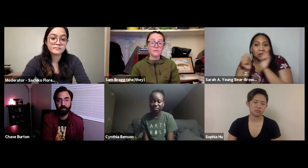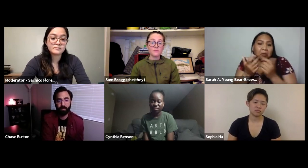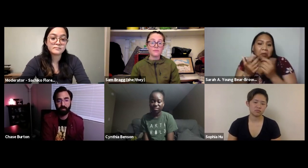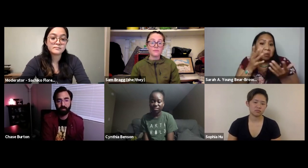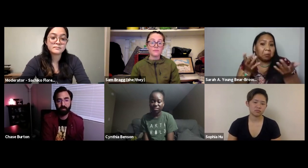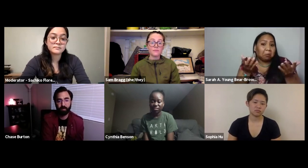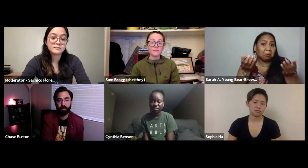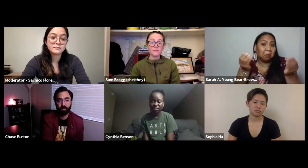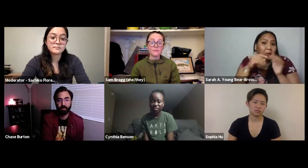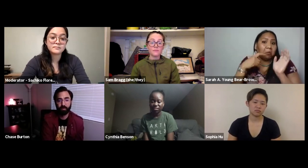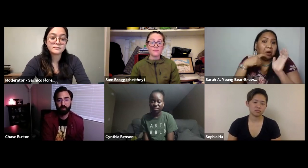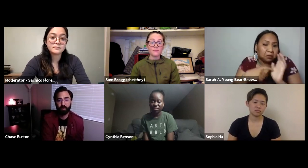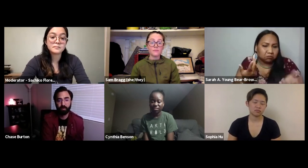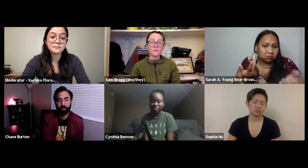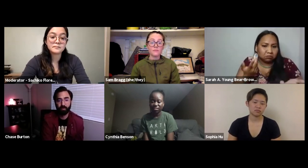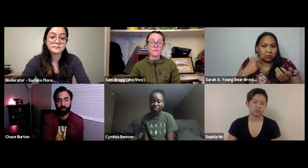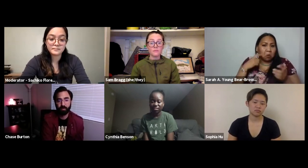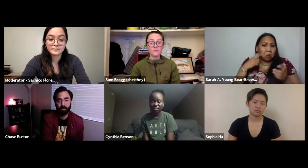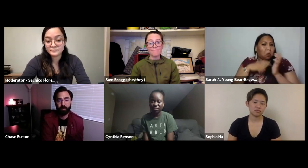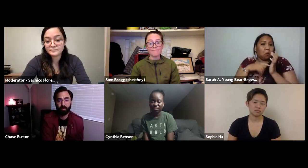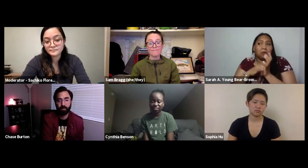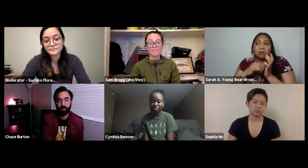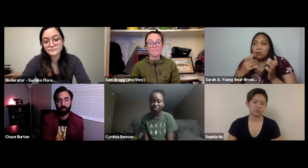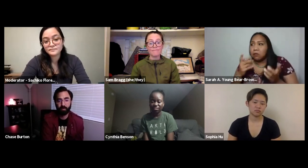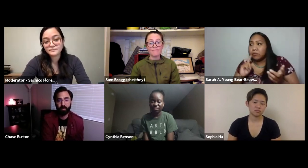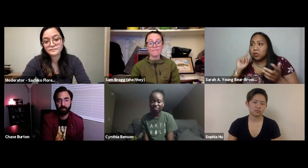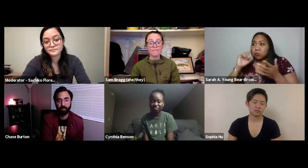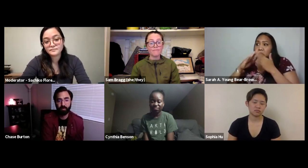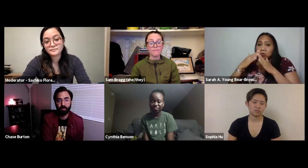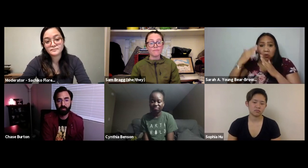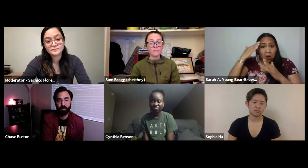we've been mentioning it would be great that we could work more together and recognize